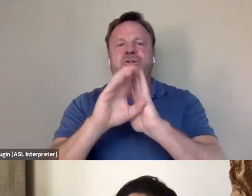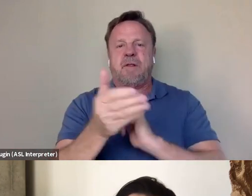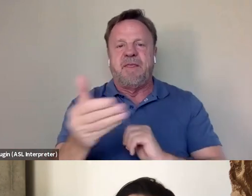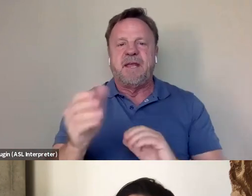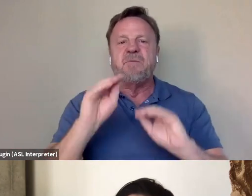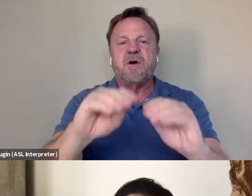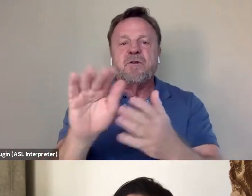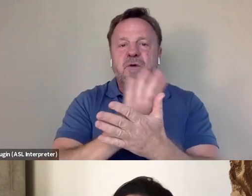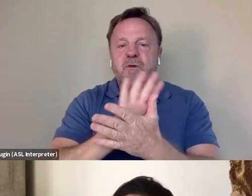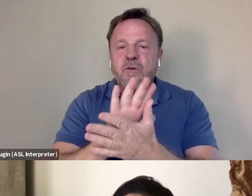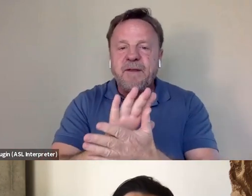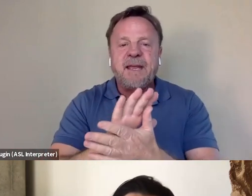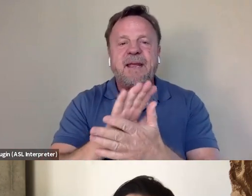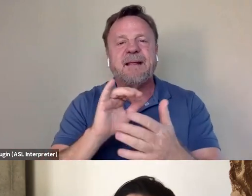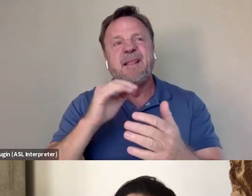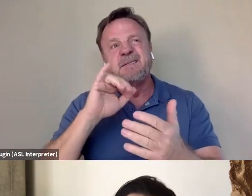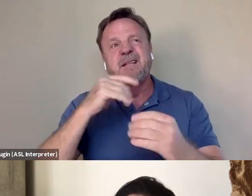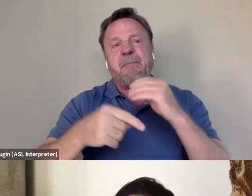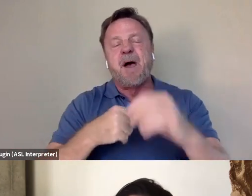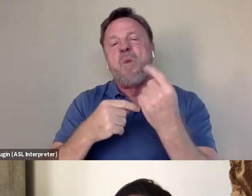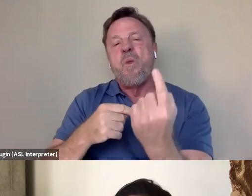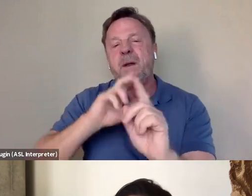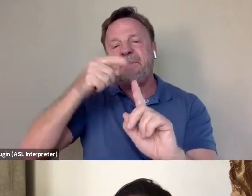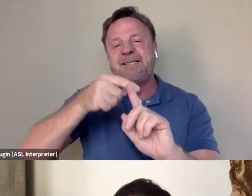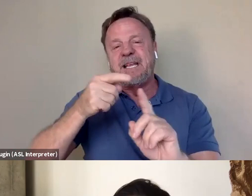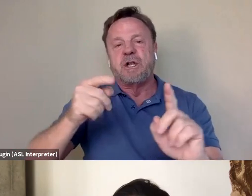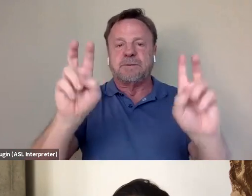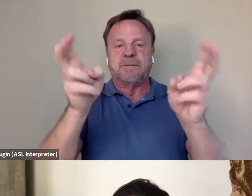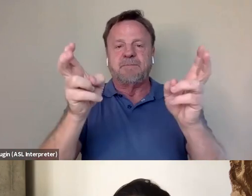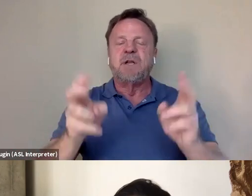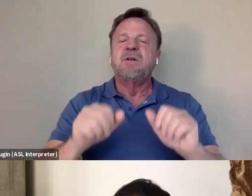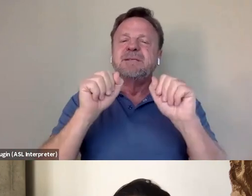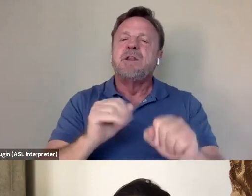that's, you know, sort of about one particular subject. So can you talk a bit more about, you know,